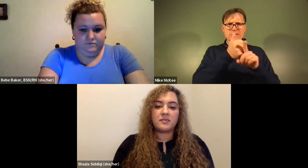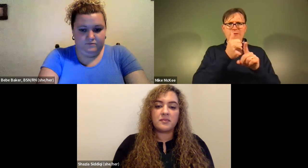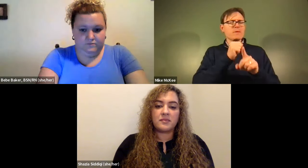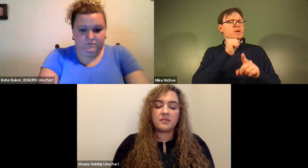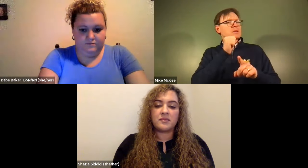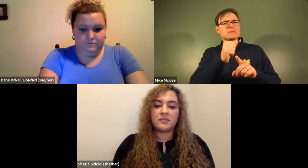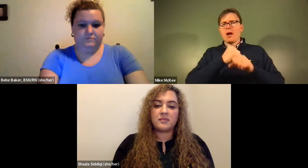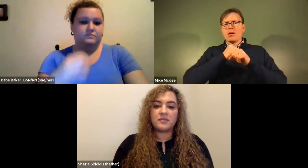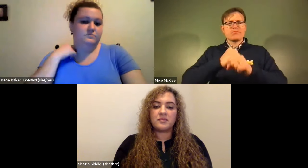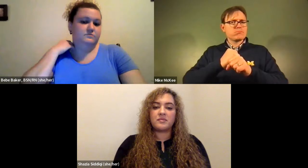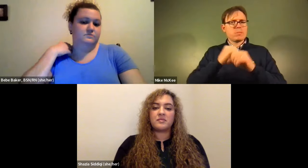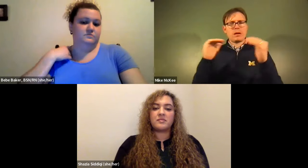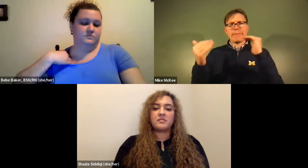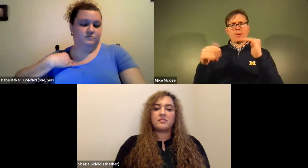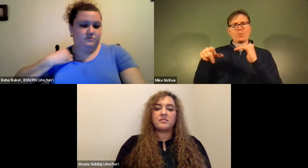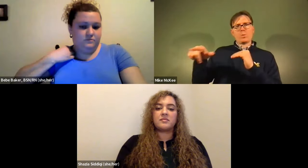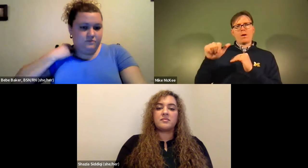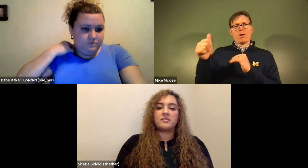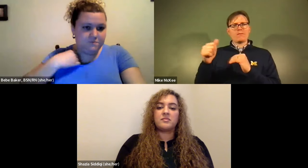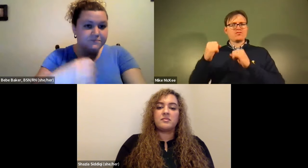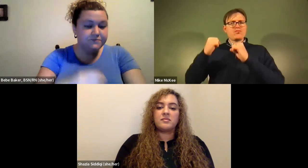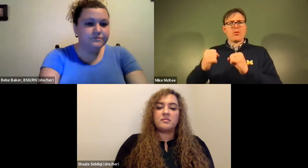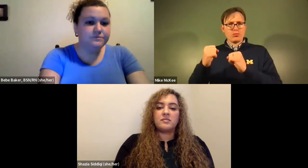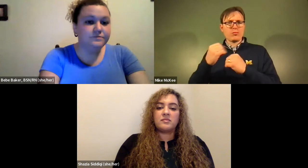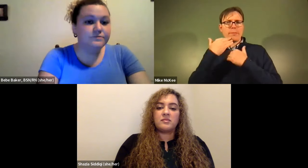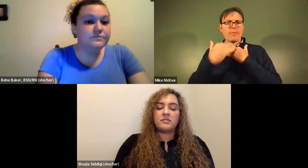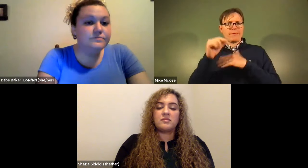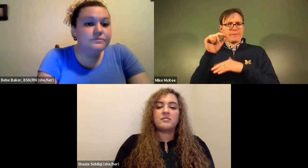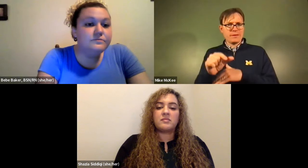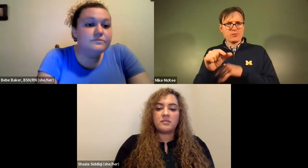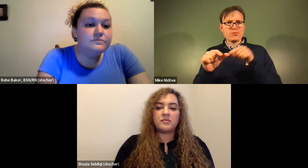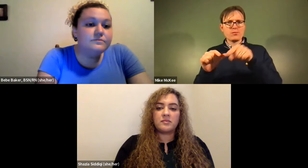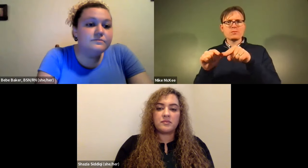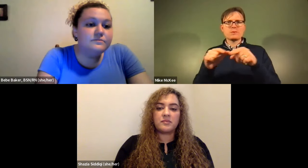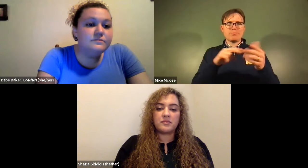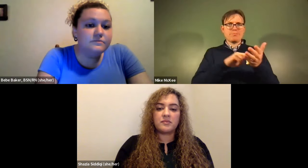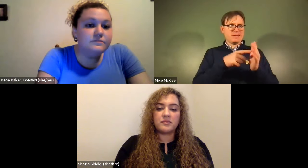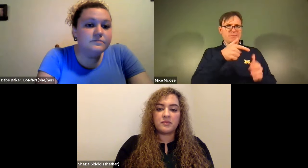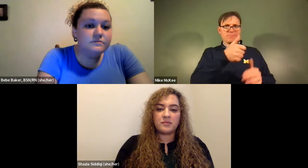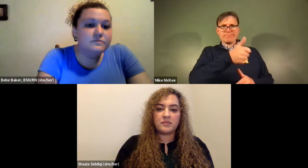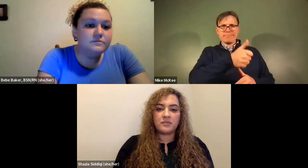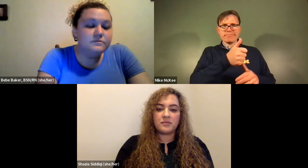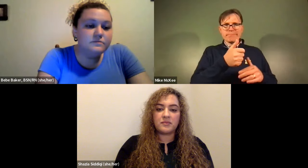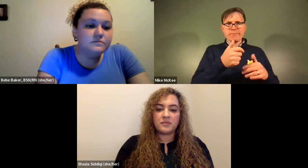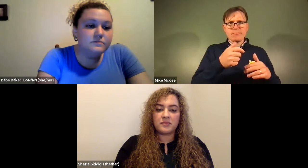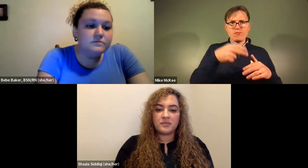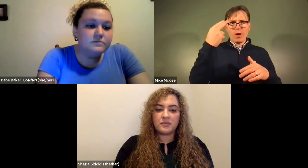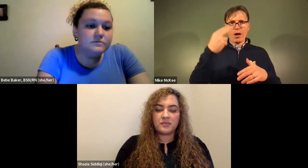James Cech: And they've been on aspirin. James Cech: And that's not as effective at preventing a fib as blood thinners.